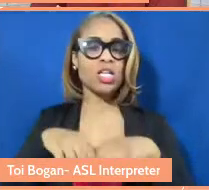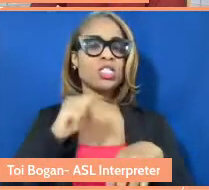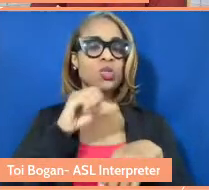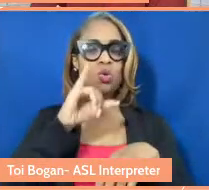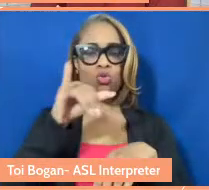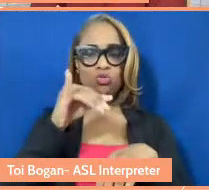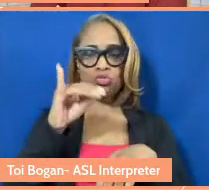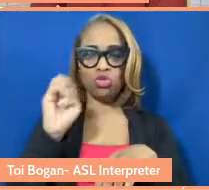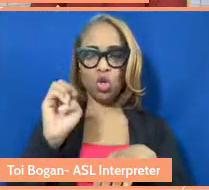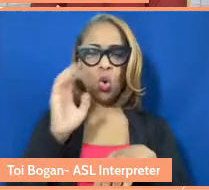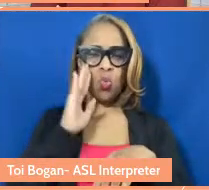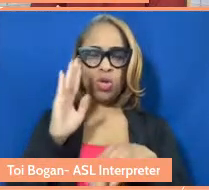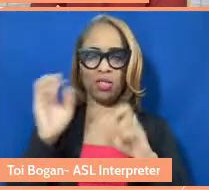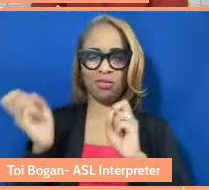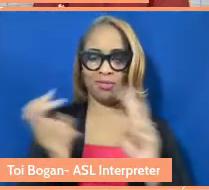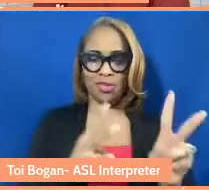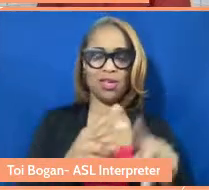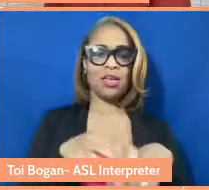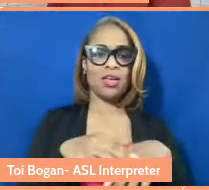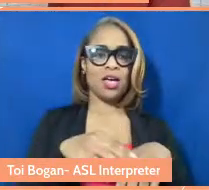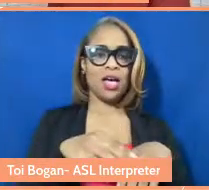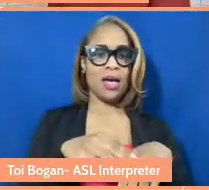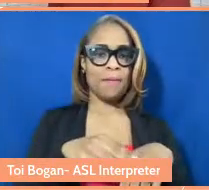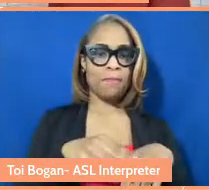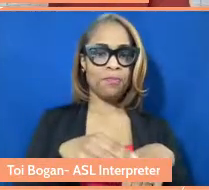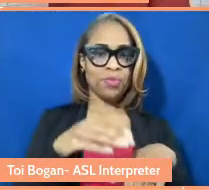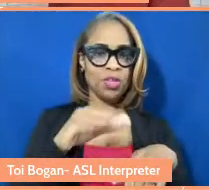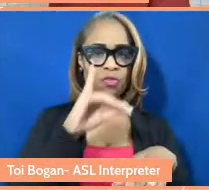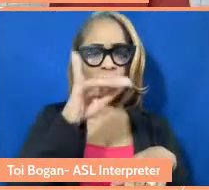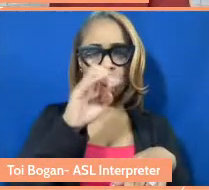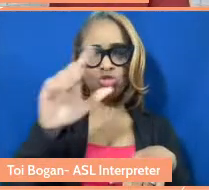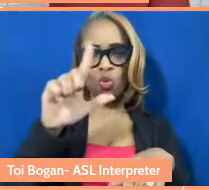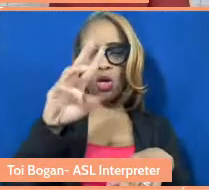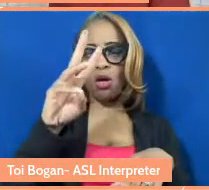drop that in, so look out for Joel Williams and the link will be there. Please sign up for that.